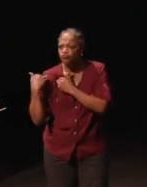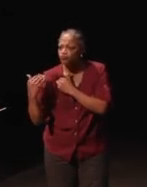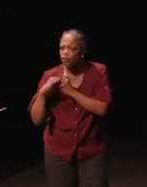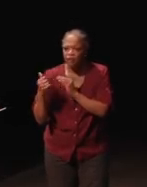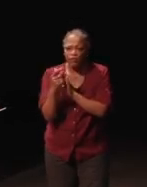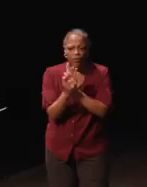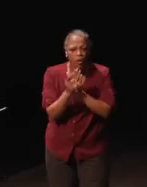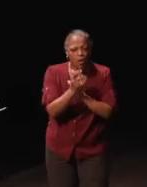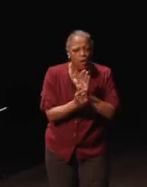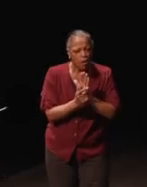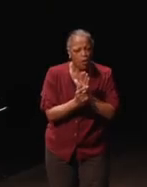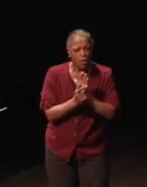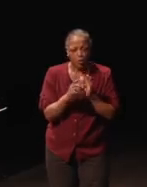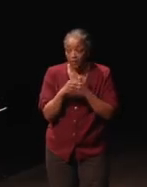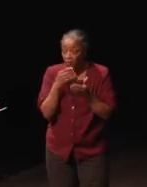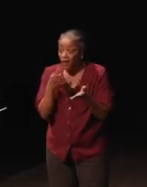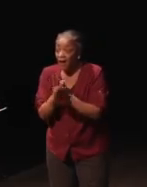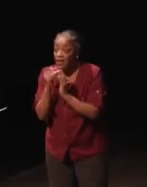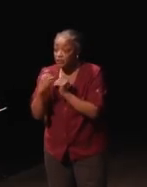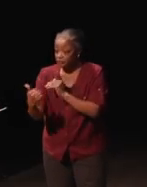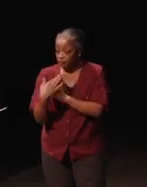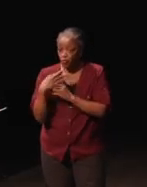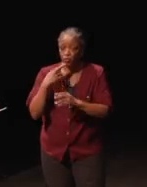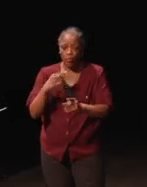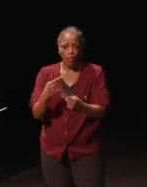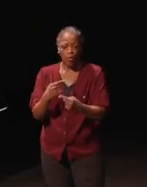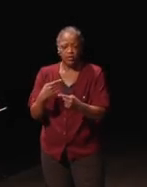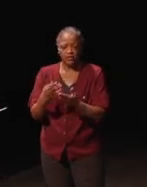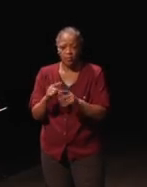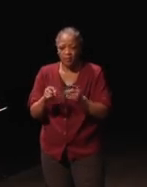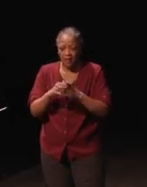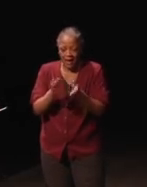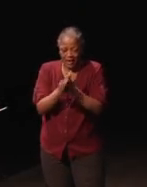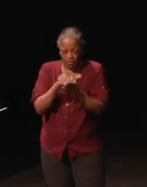we don't ask for you to submit reports but we do ask for you to keep records.